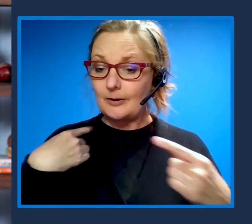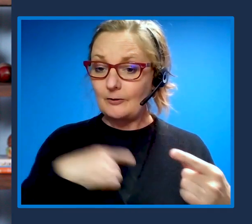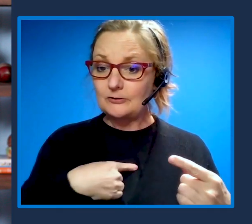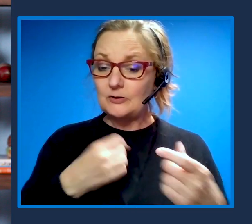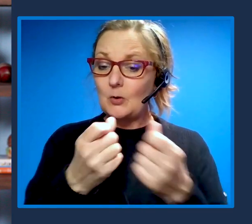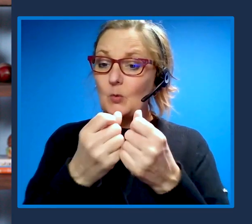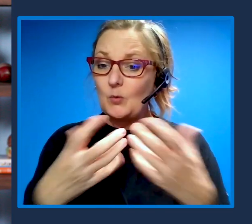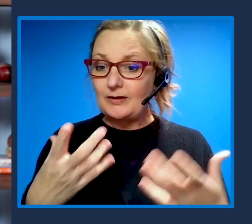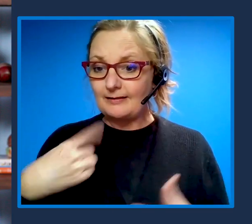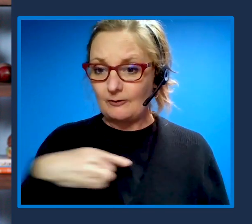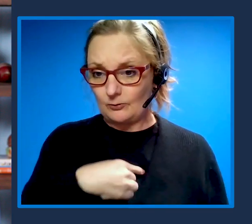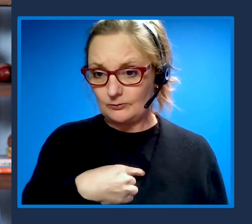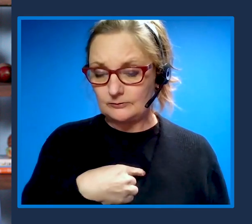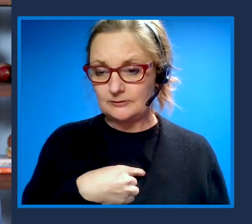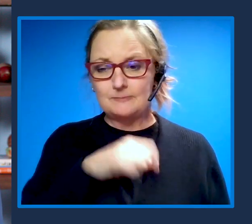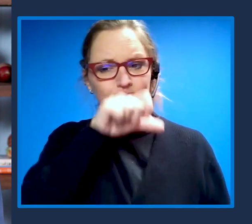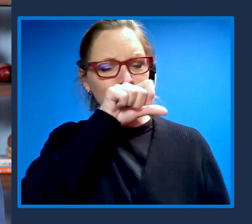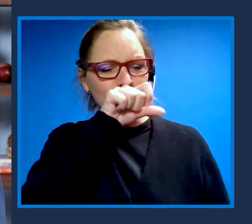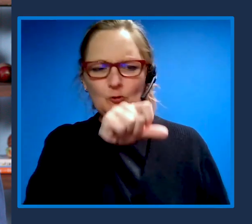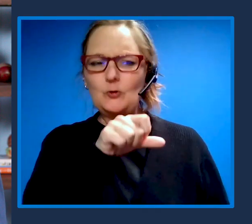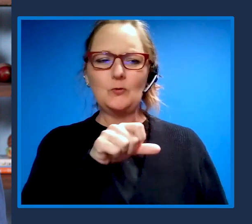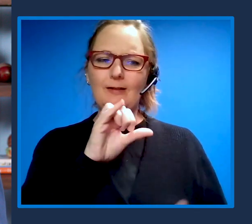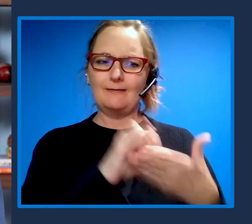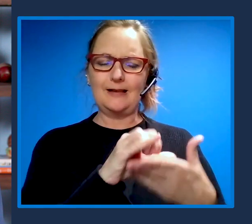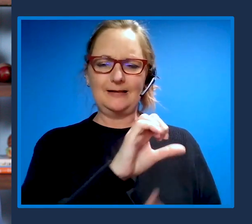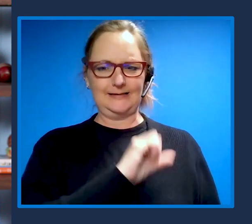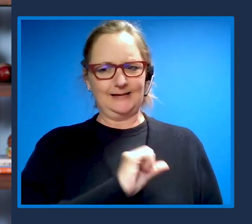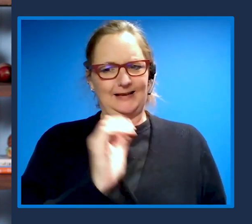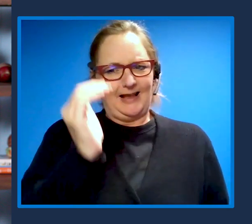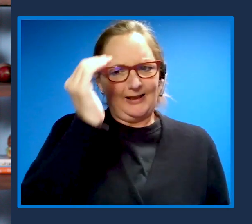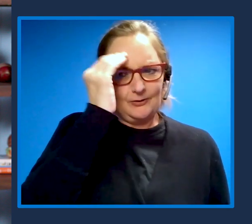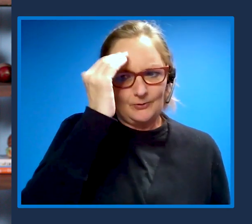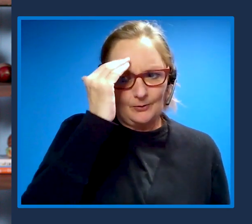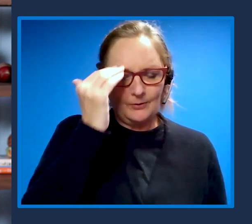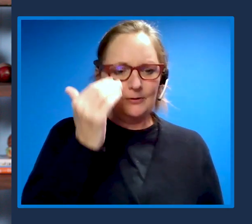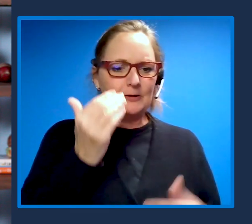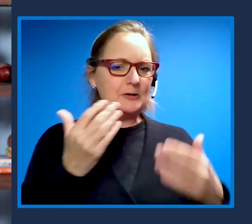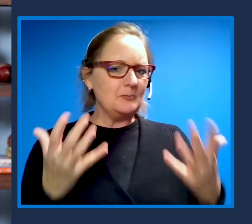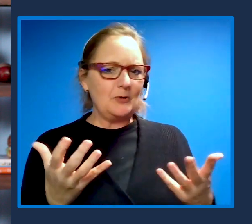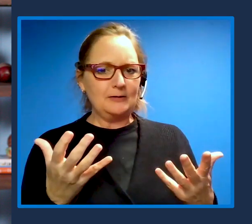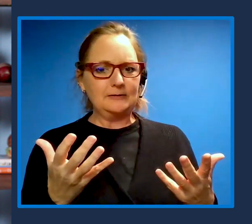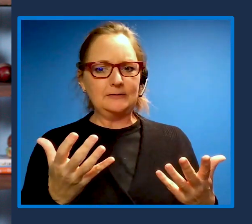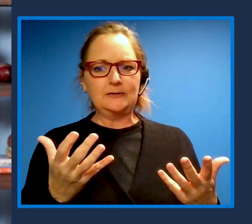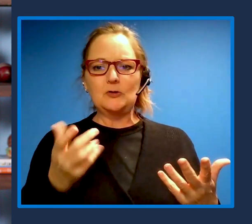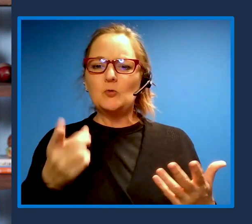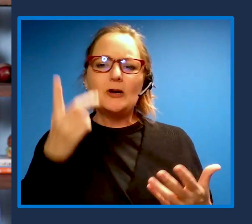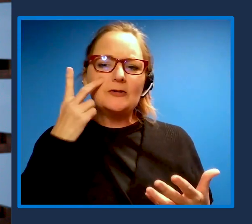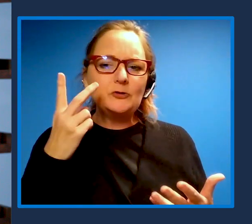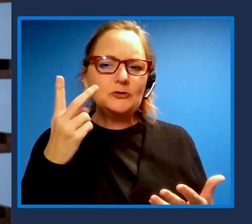so what inspires you with recent innovations that you've been and you've seen coming and what's coming up?